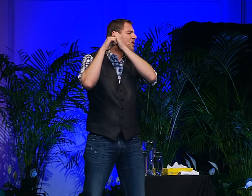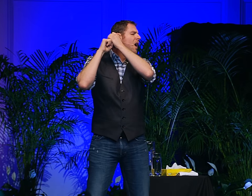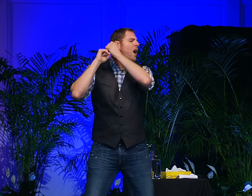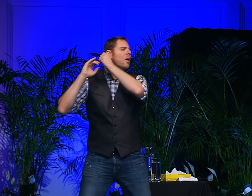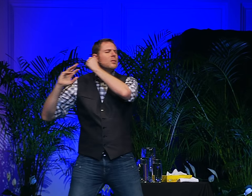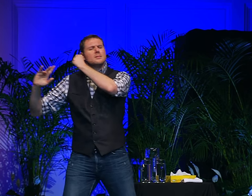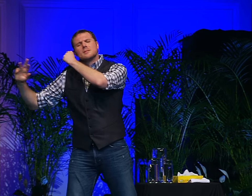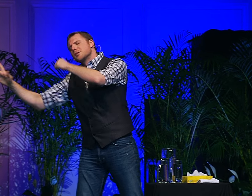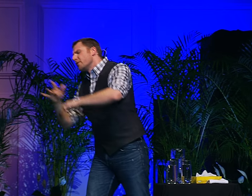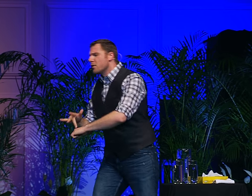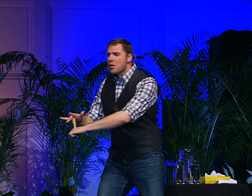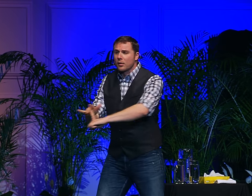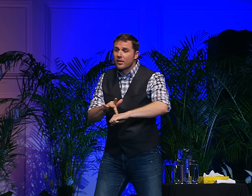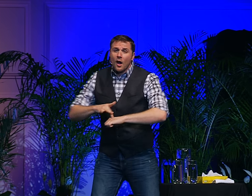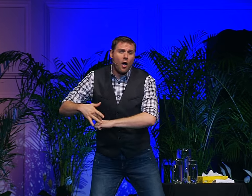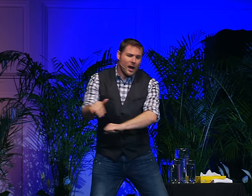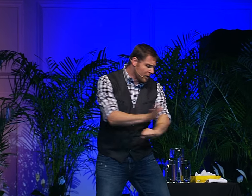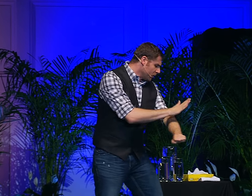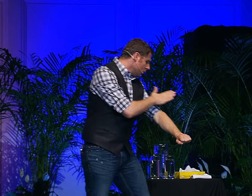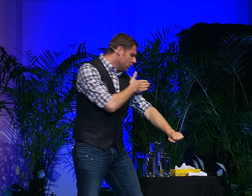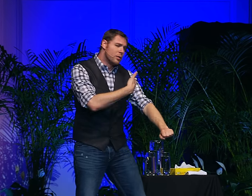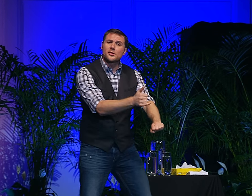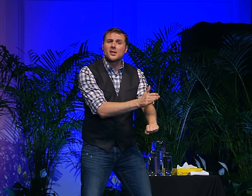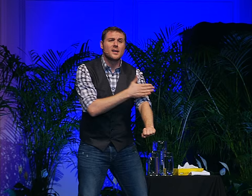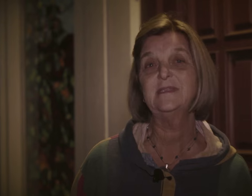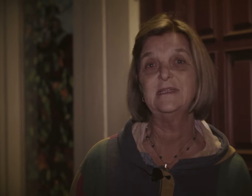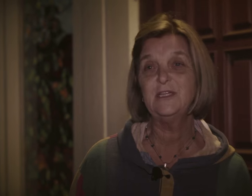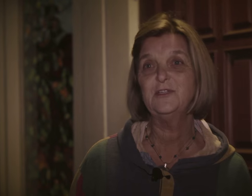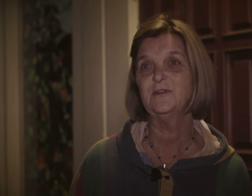can have on a kid. His message of parents and teachers